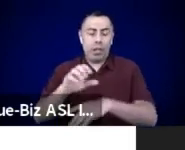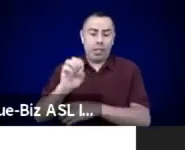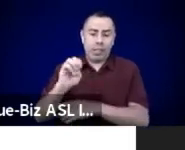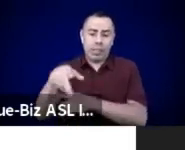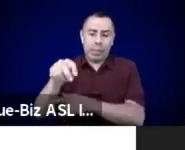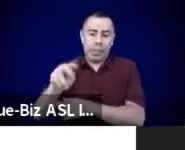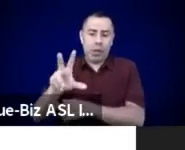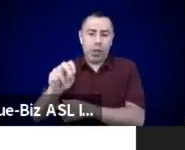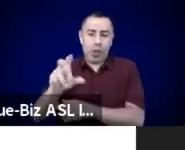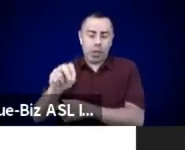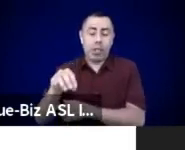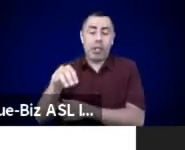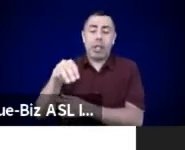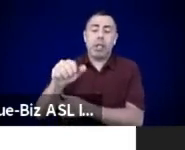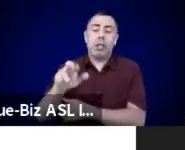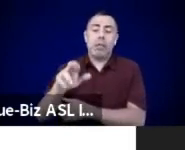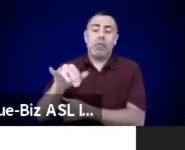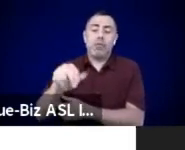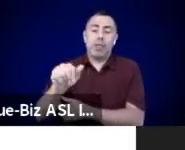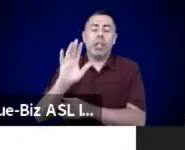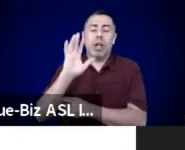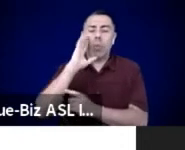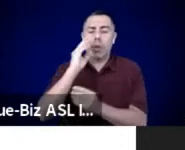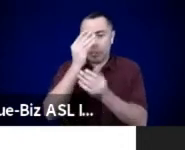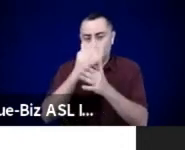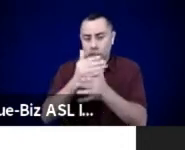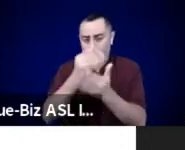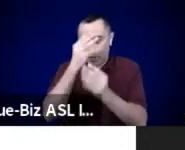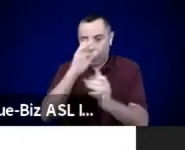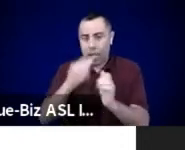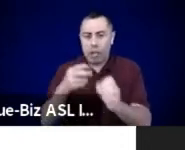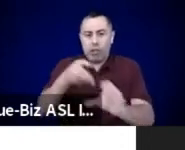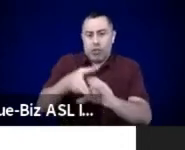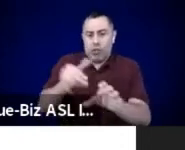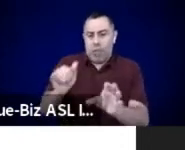My people colonized enough times for me to know what it feels like.